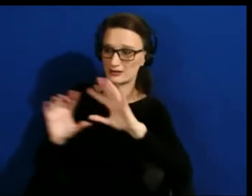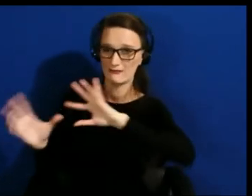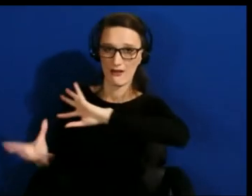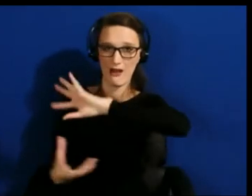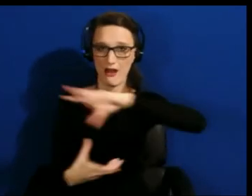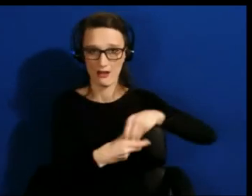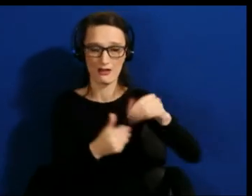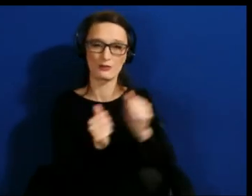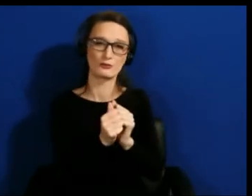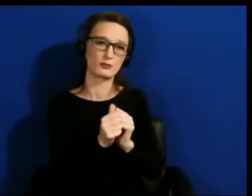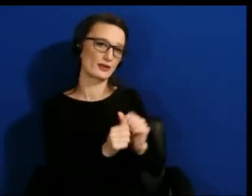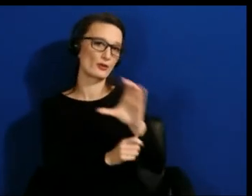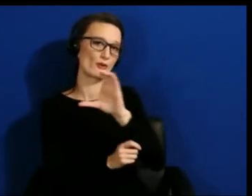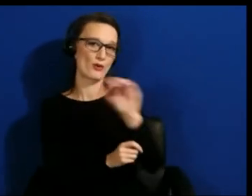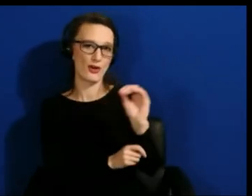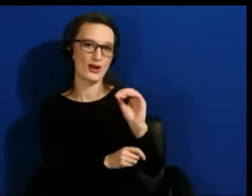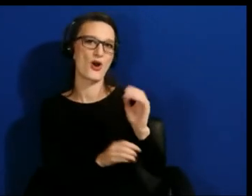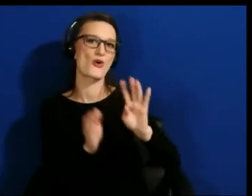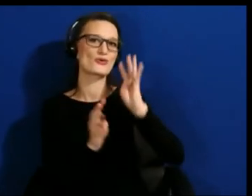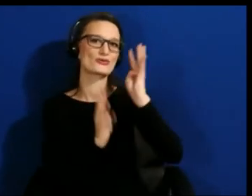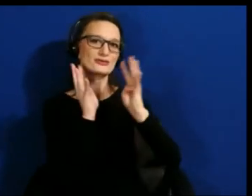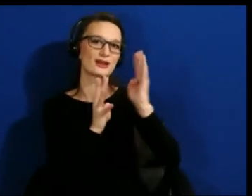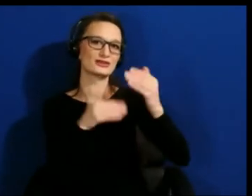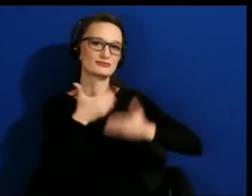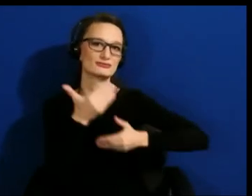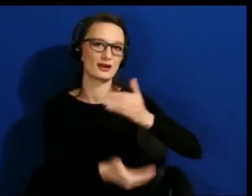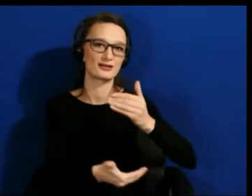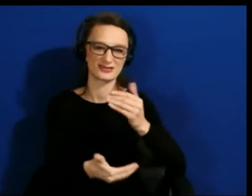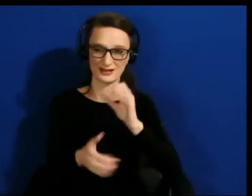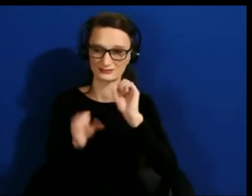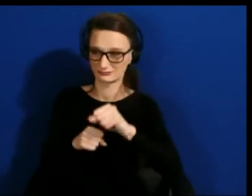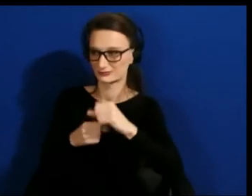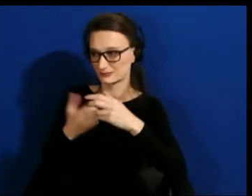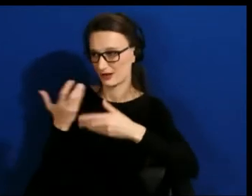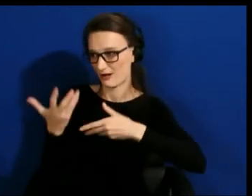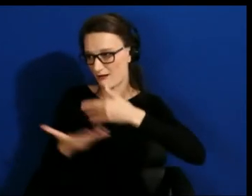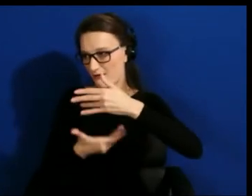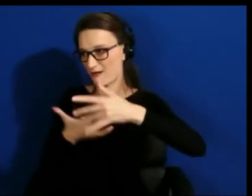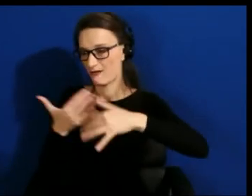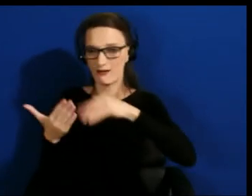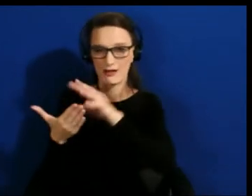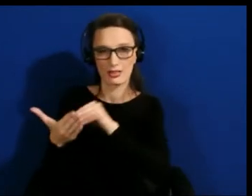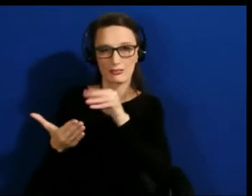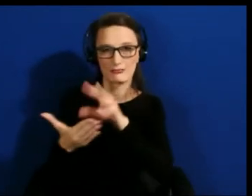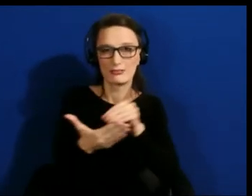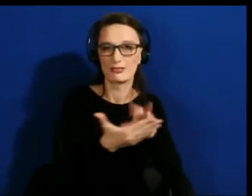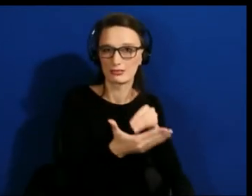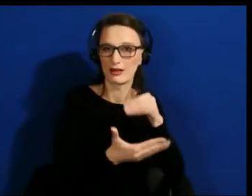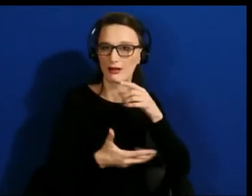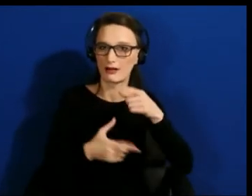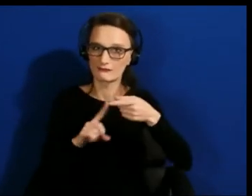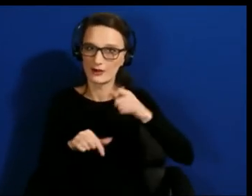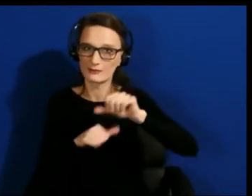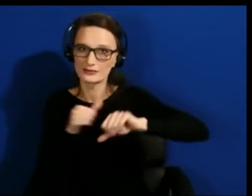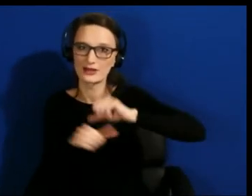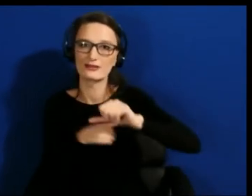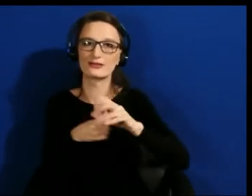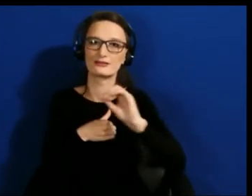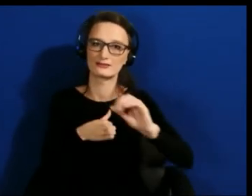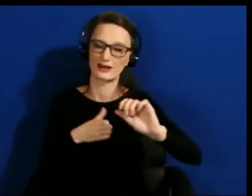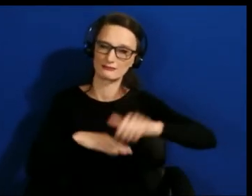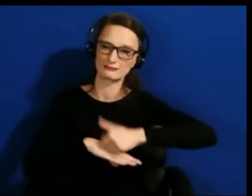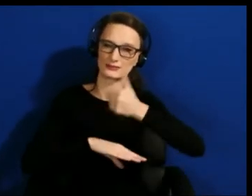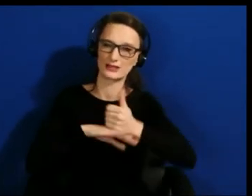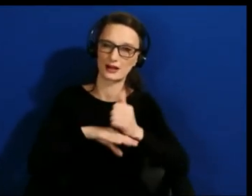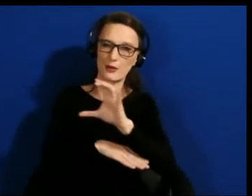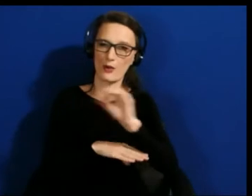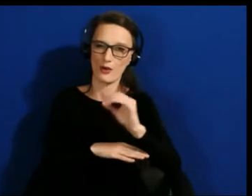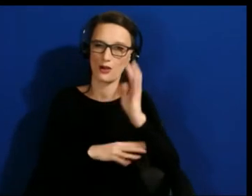from each other and create a co-creative community of people with diverse experiences.